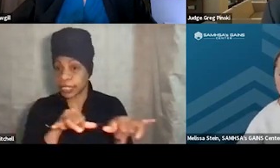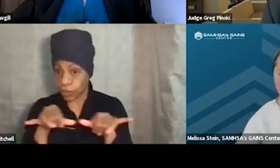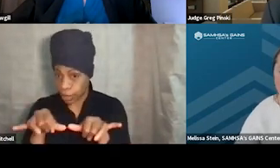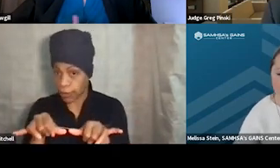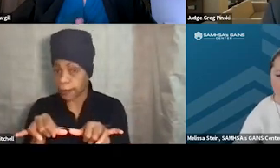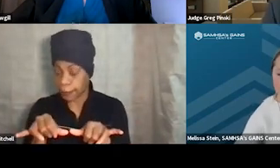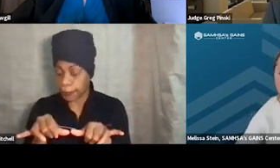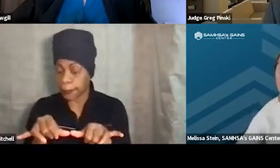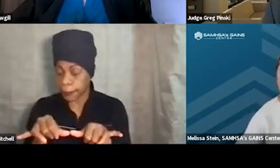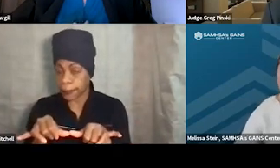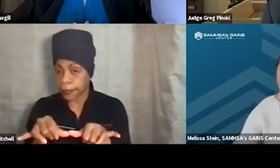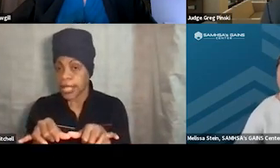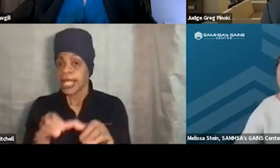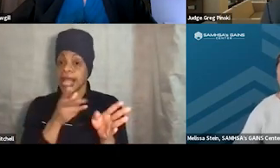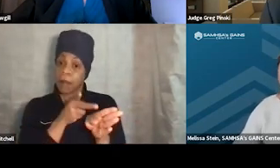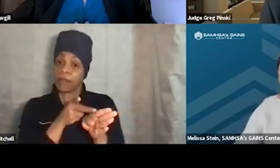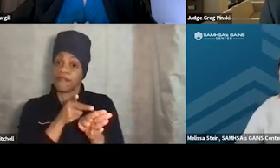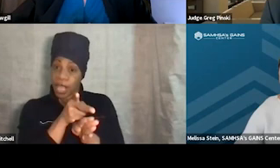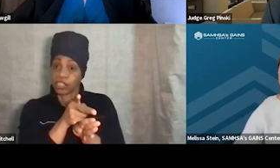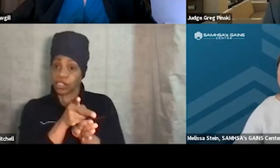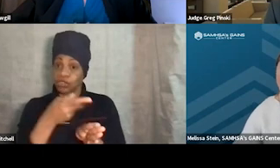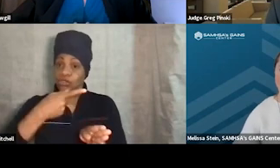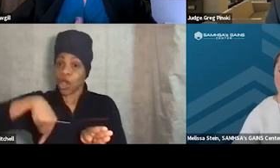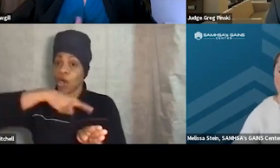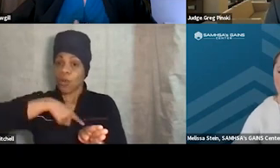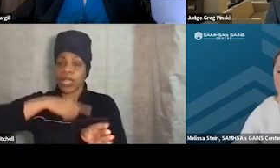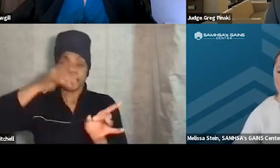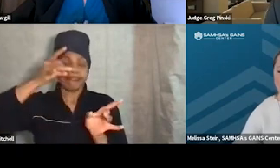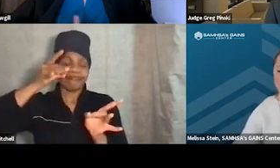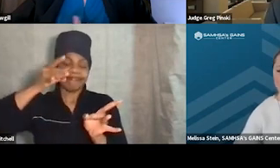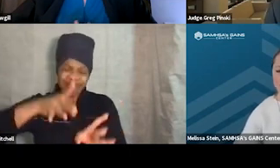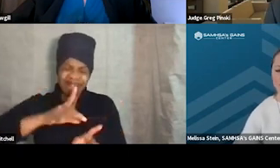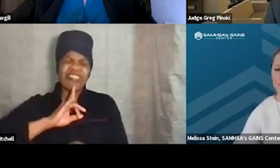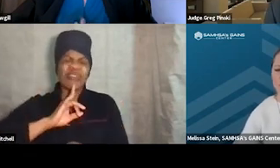As professionals, we're terrible, really, when it comes down to it,